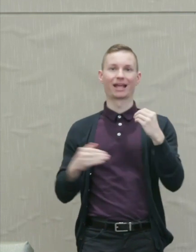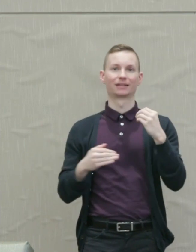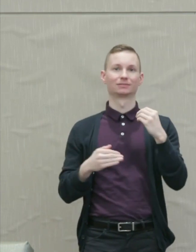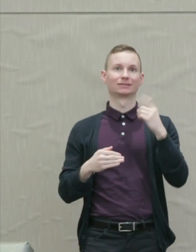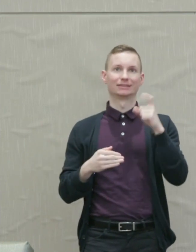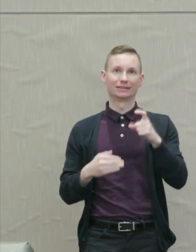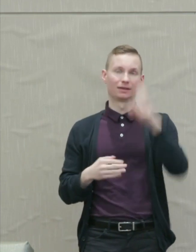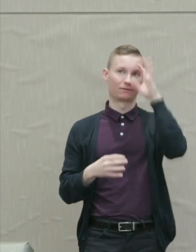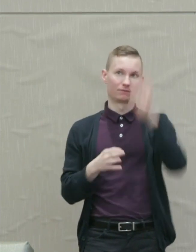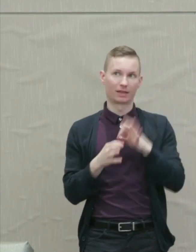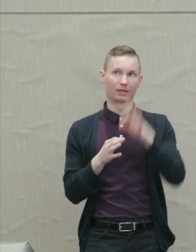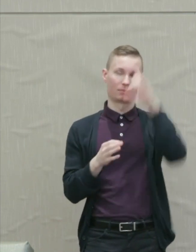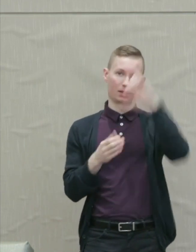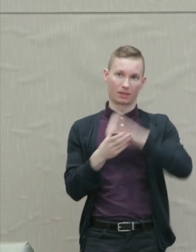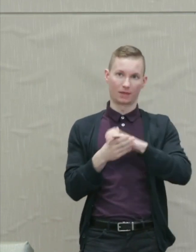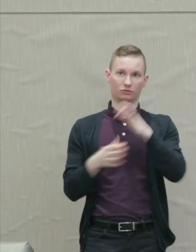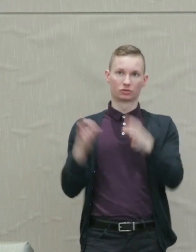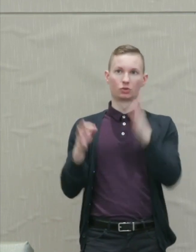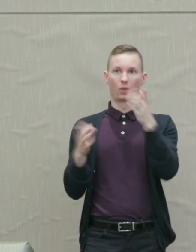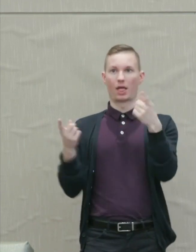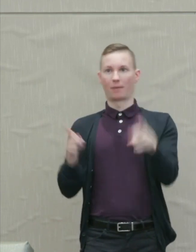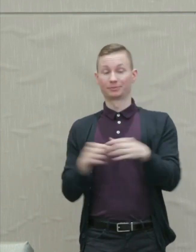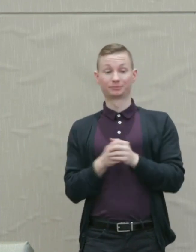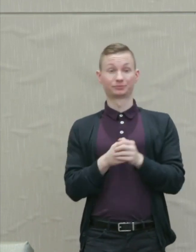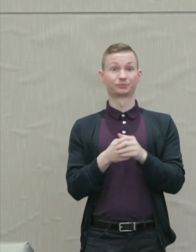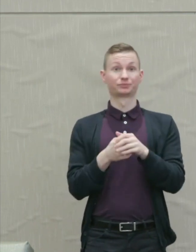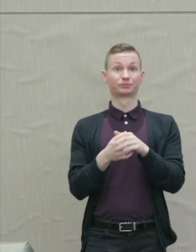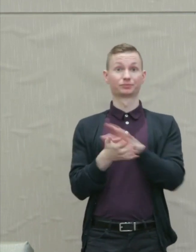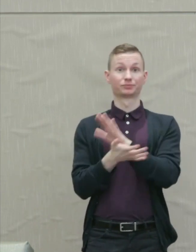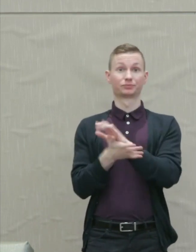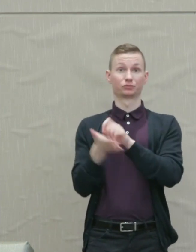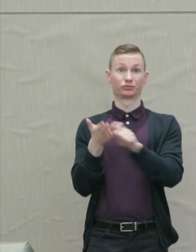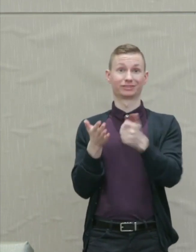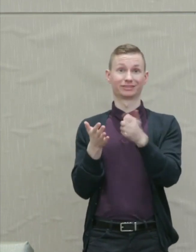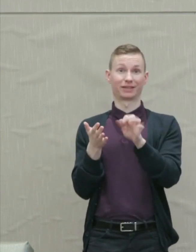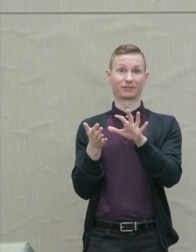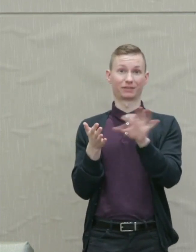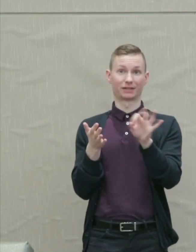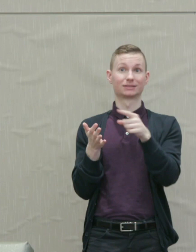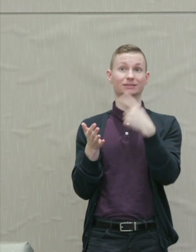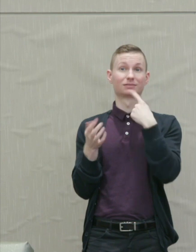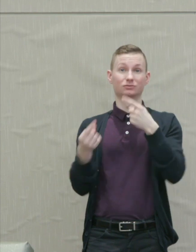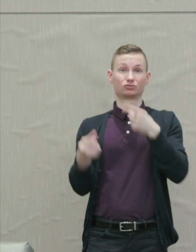Martha Nussbaum: In an essay written in 1959, he says that the struggle for racial integration